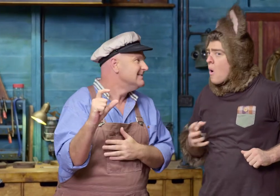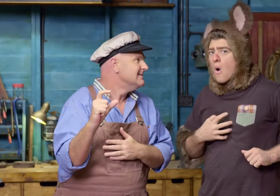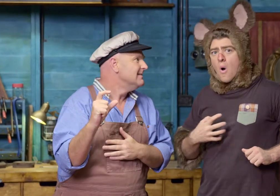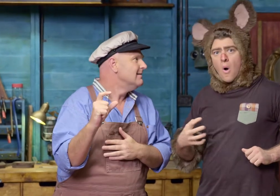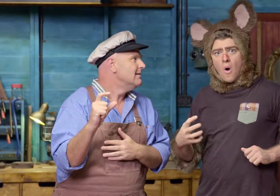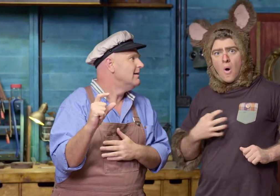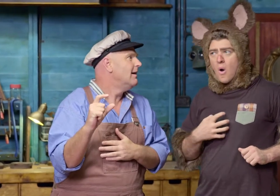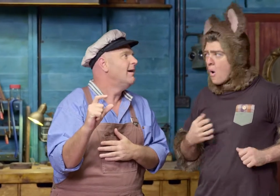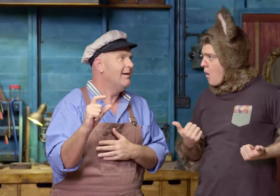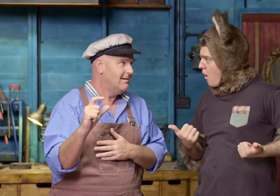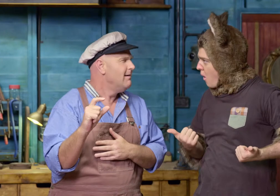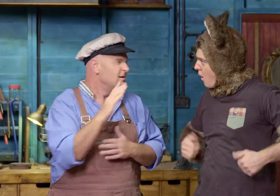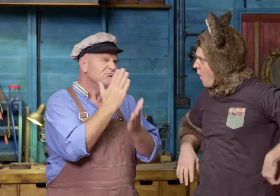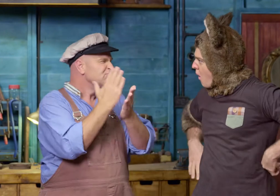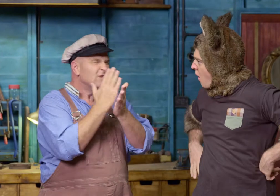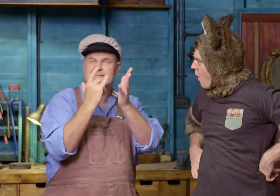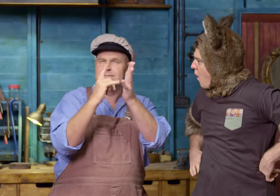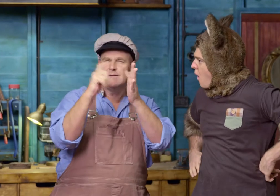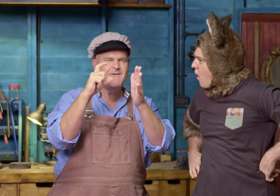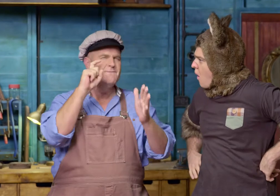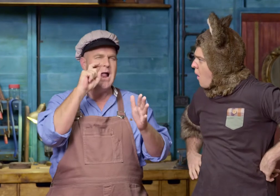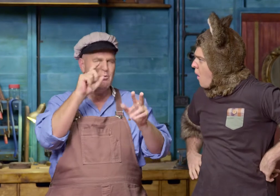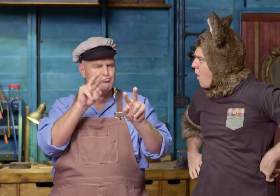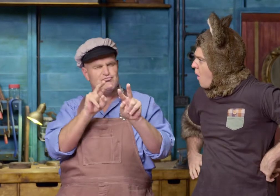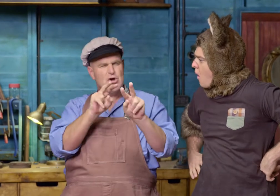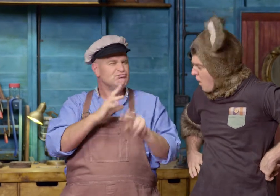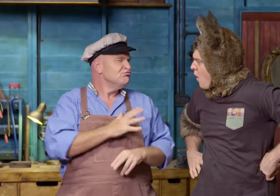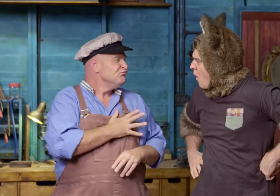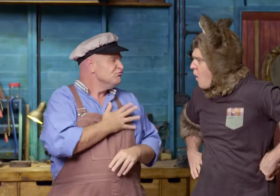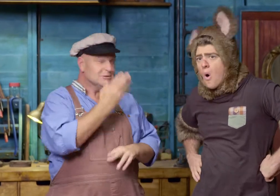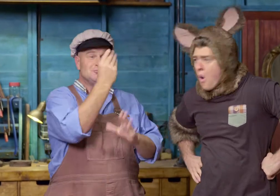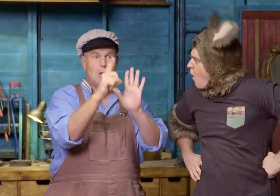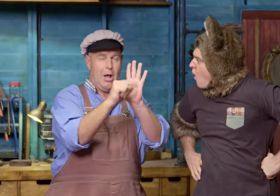Oh! Actually, seconds are lots of fun to watch.